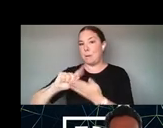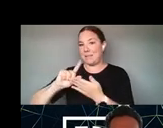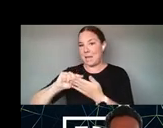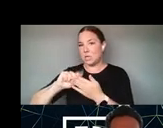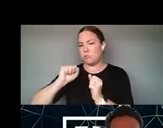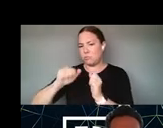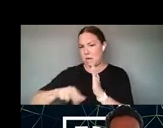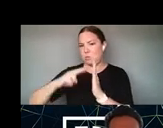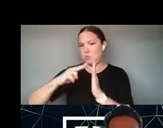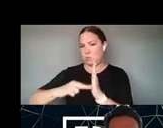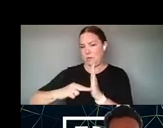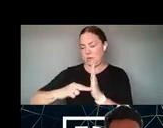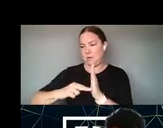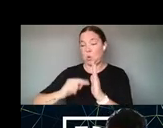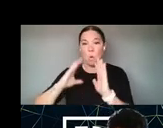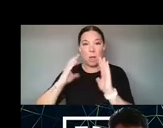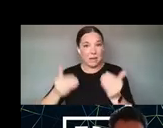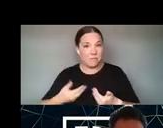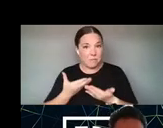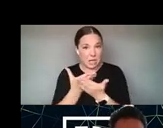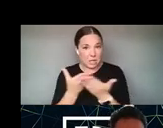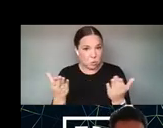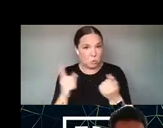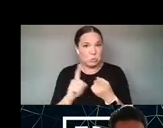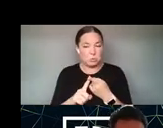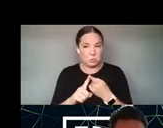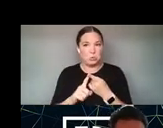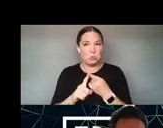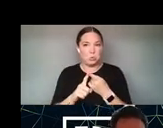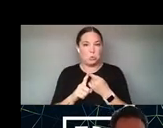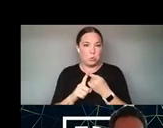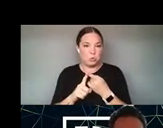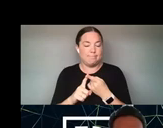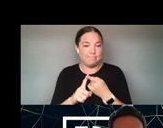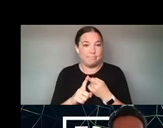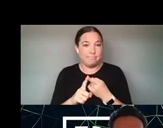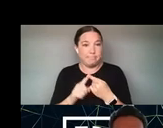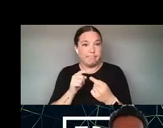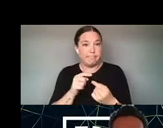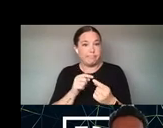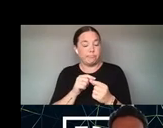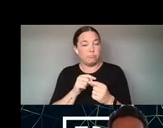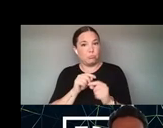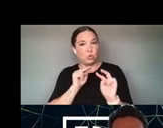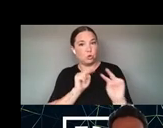LOVE TO INVITE EVERYONE ON THE CALL TO ACTUALLY TAKE A LOOK AT BECAUSE YOU CAN LEARN ABOUT THE